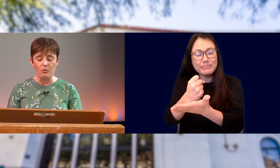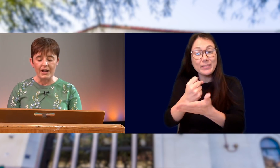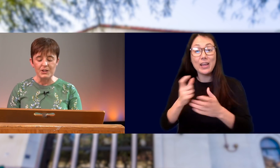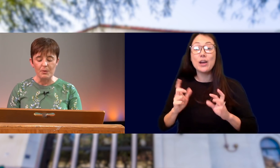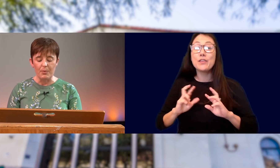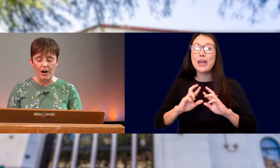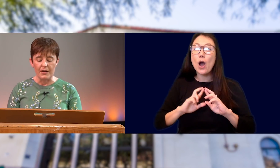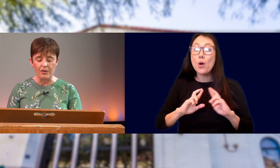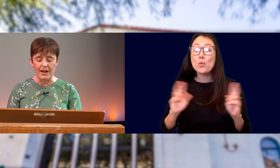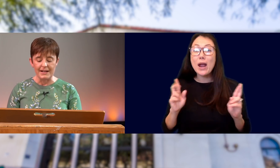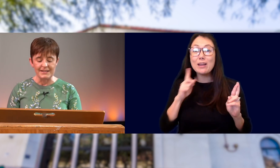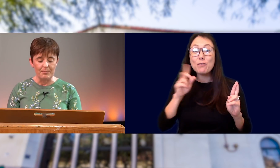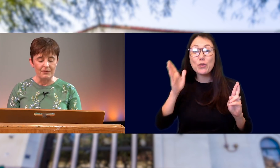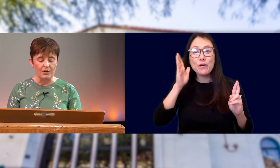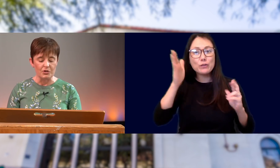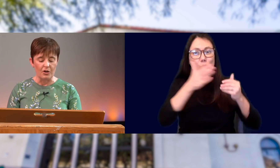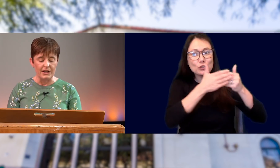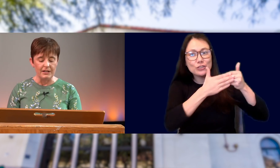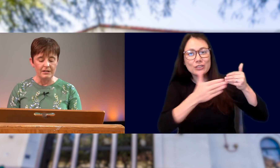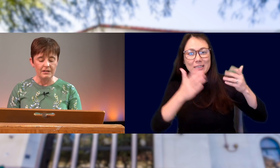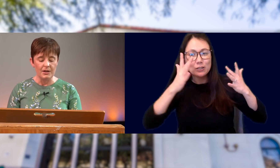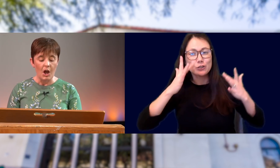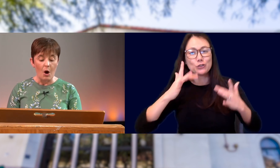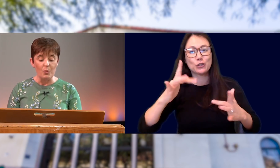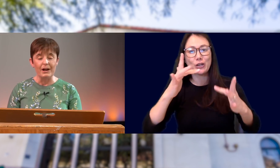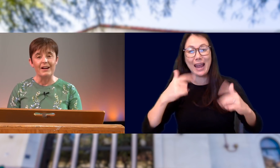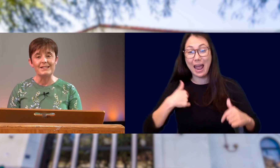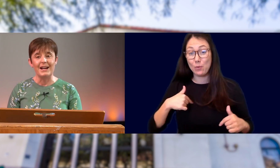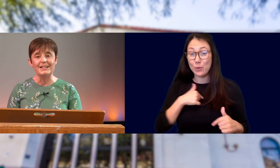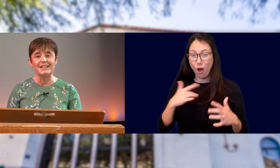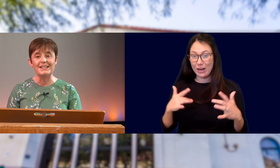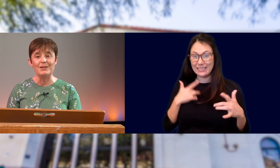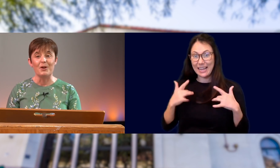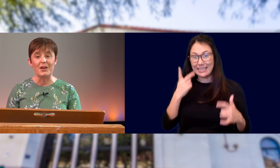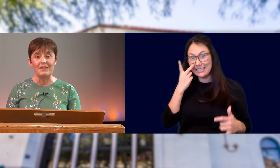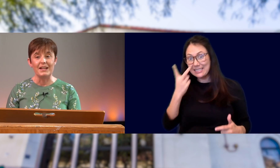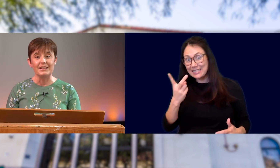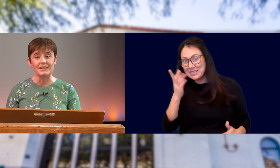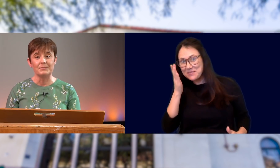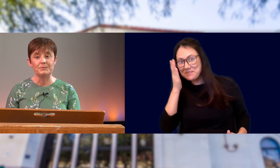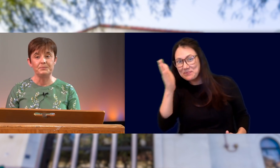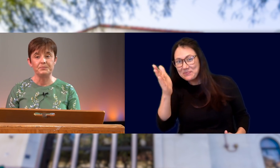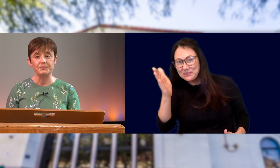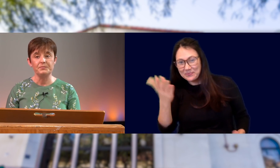THEY ARE READY TO EMBARK ON THEIR NEXT STEP OF THEIR JOURNEY AND WE ARE EXCITED TO SEE WHERE THEY LAND.